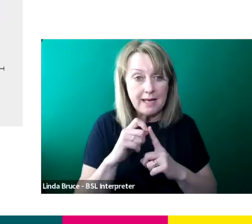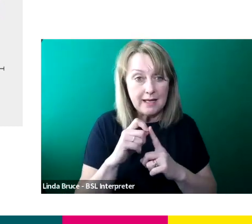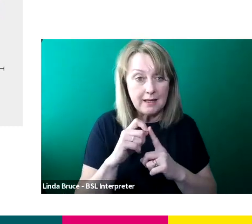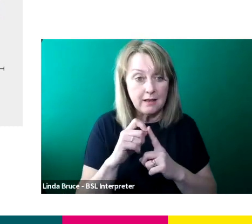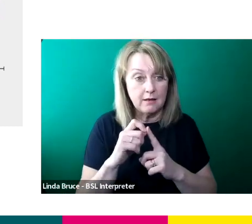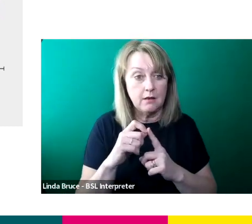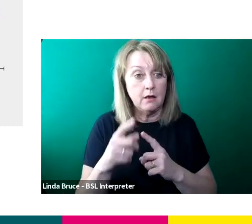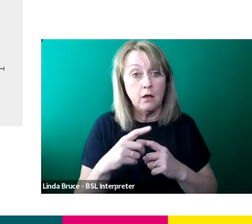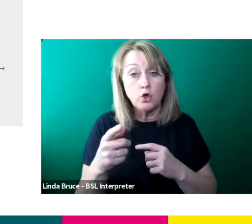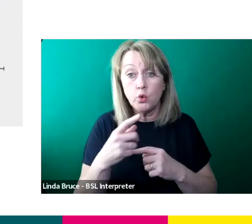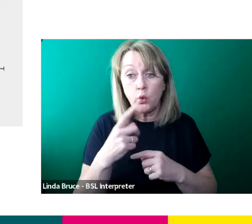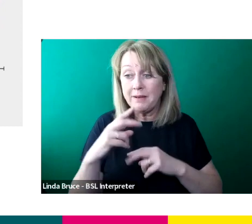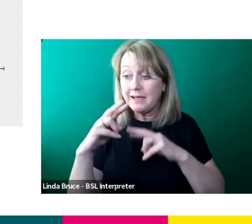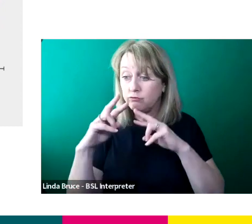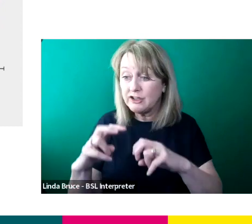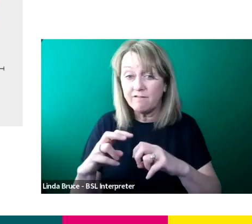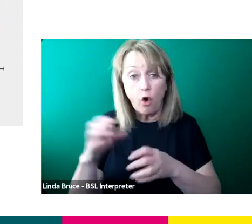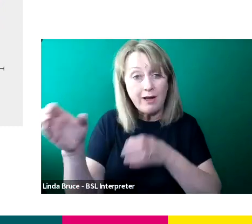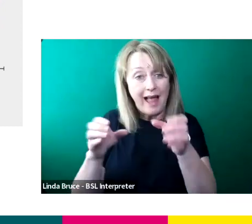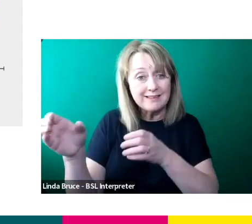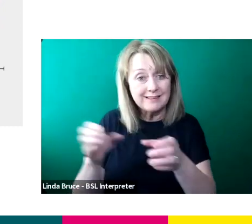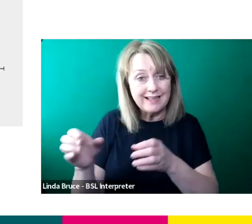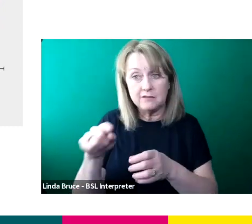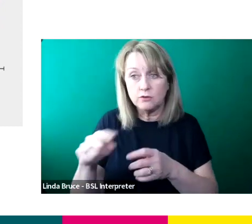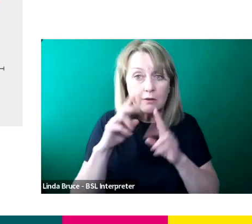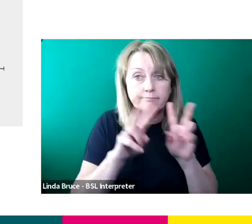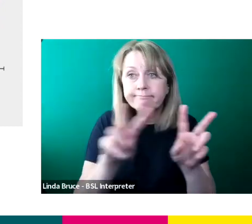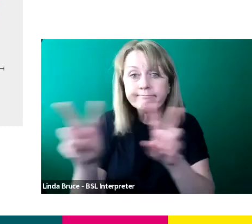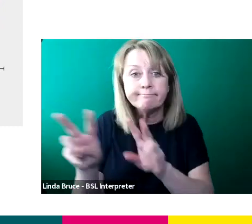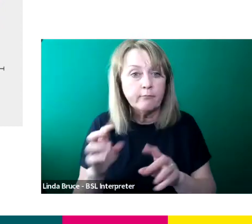be a casting Researcher going out, finding lots of wonderful people for the next series of love island.